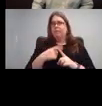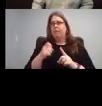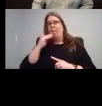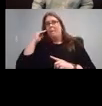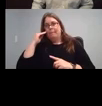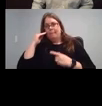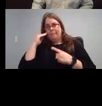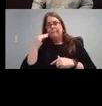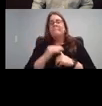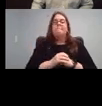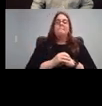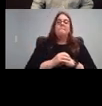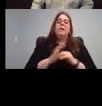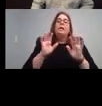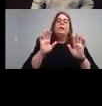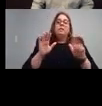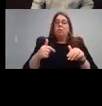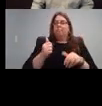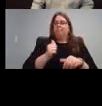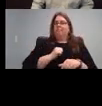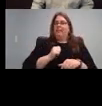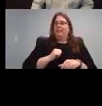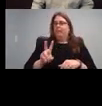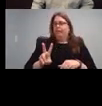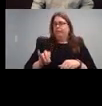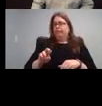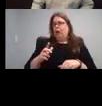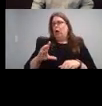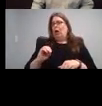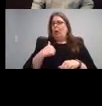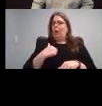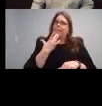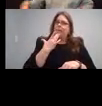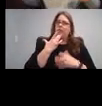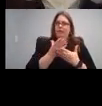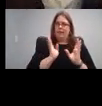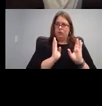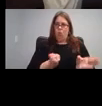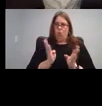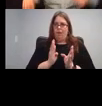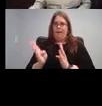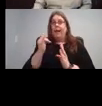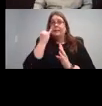I'm a Virgo. I like things organized. And if I can't find anything, then my stress level goes, goes up.